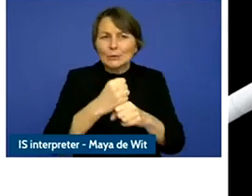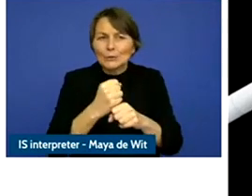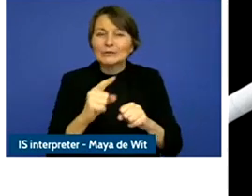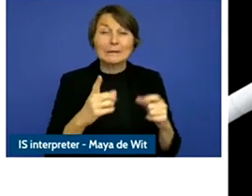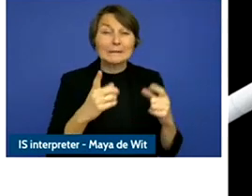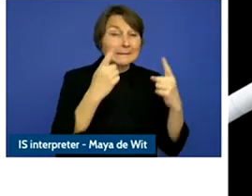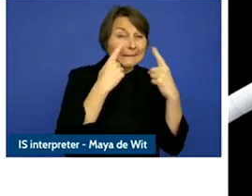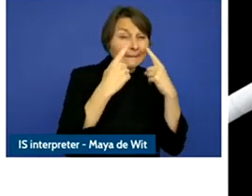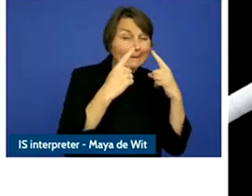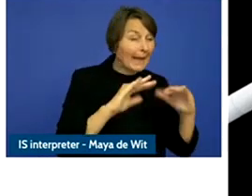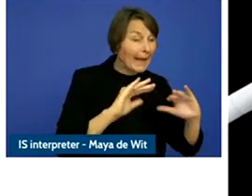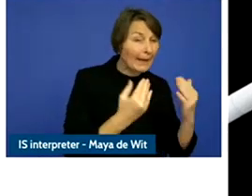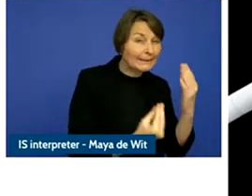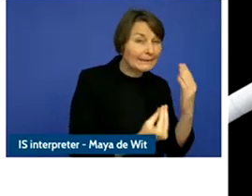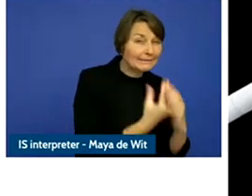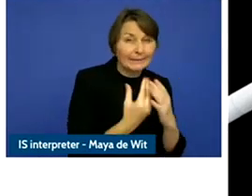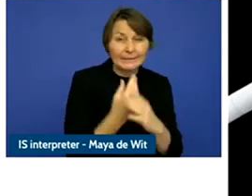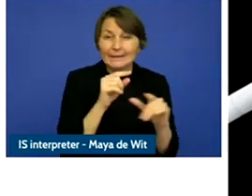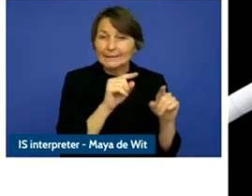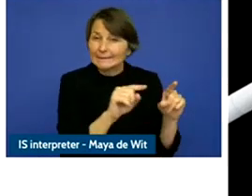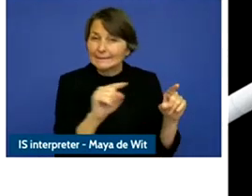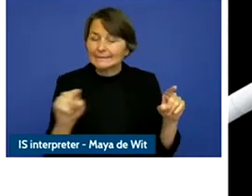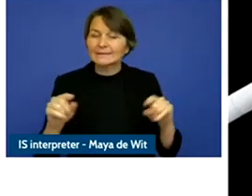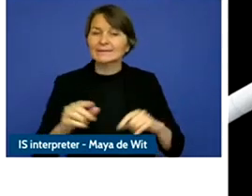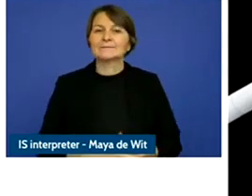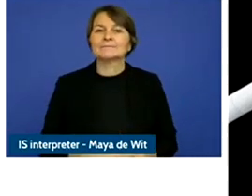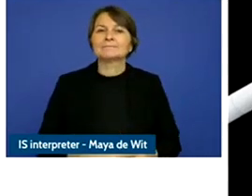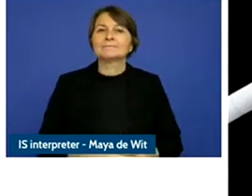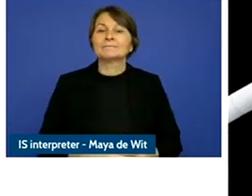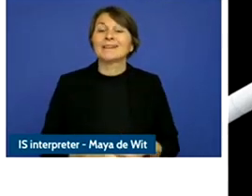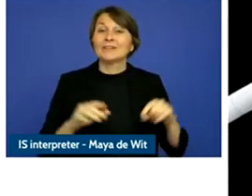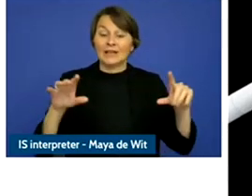because if you take these things together, it points towards a future